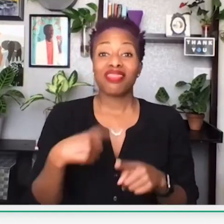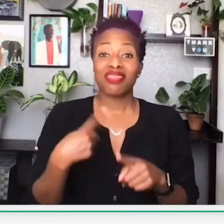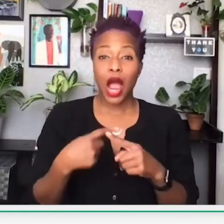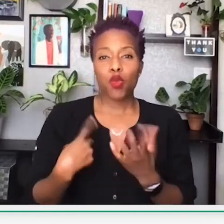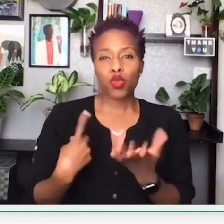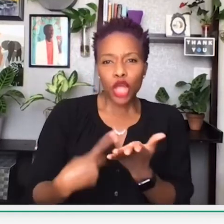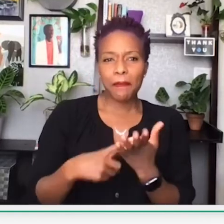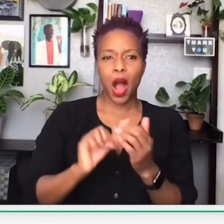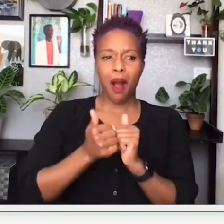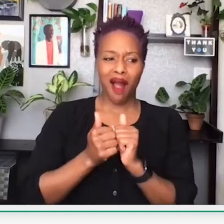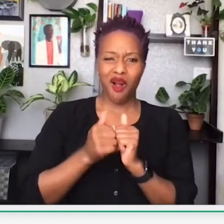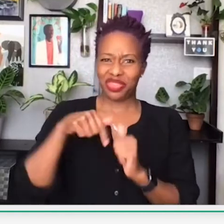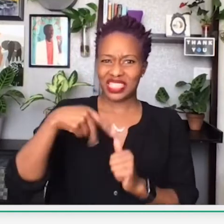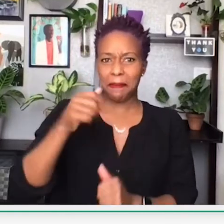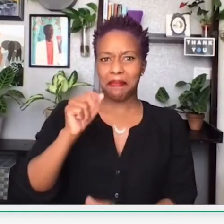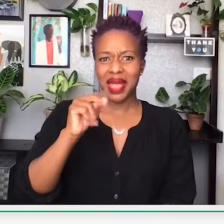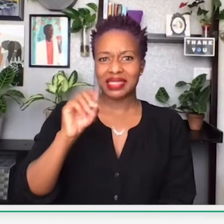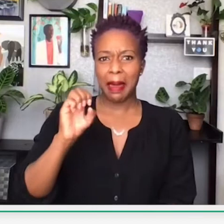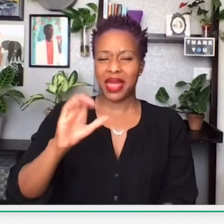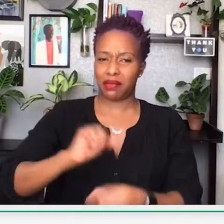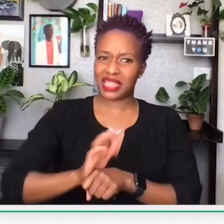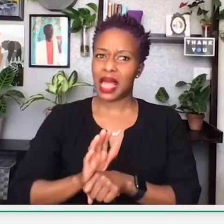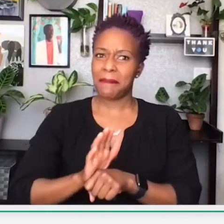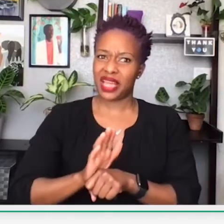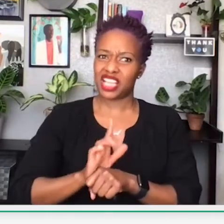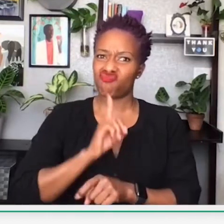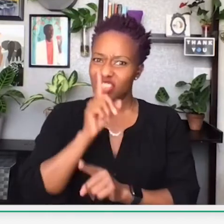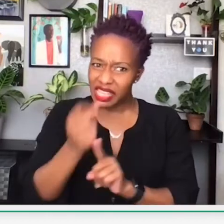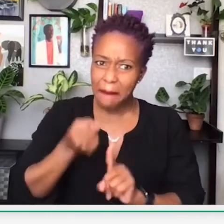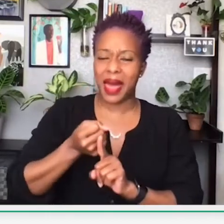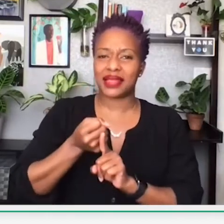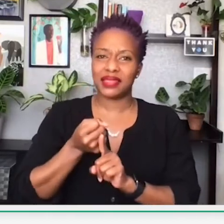The black community has a lot of impact in general. And I want to talk about how this